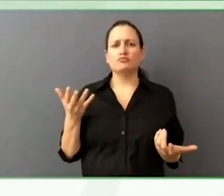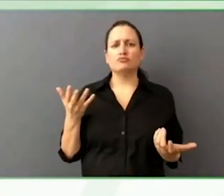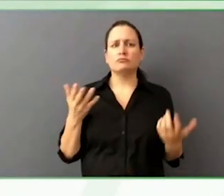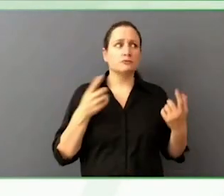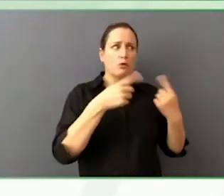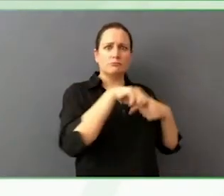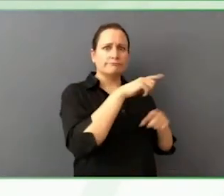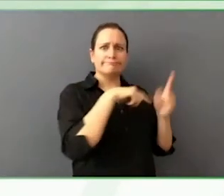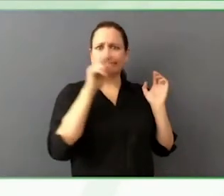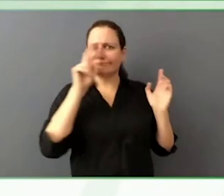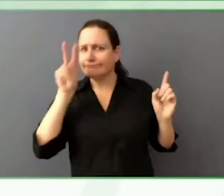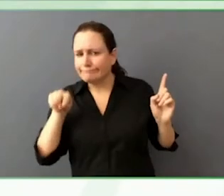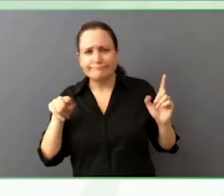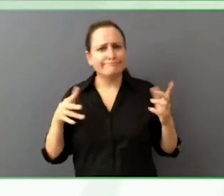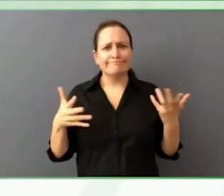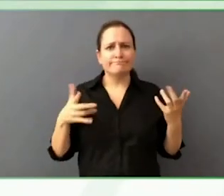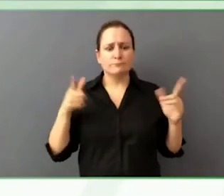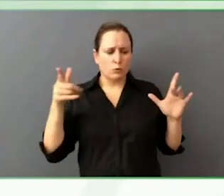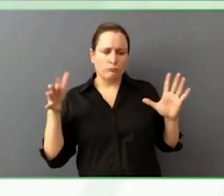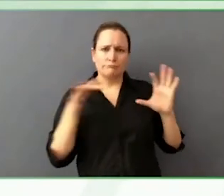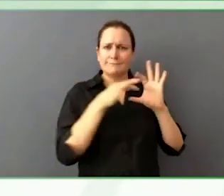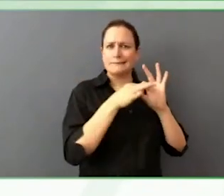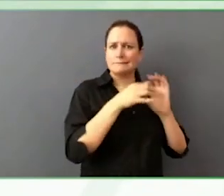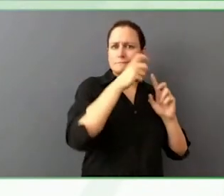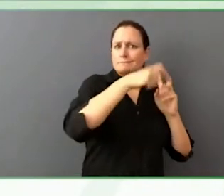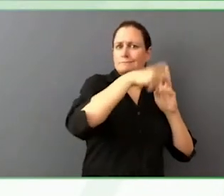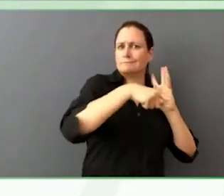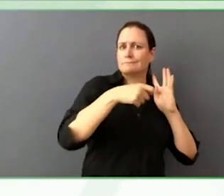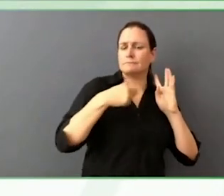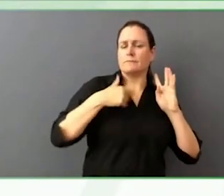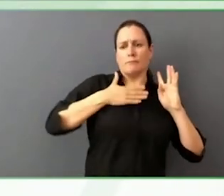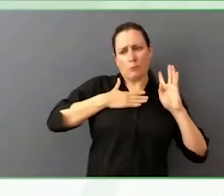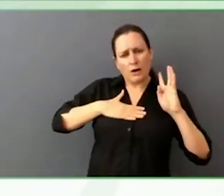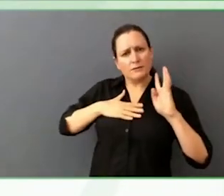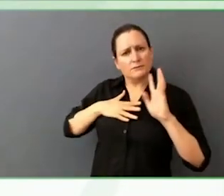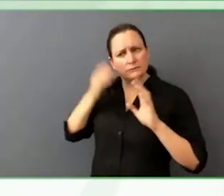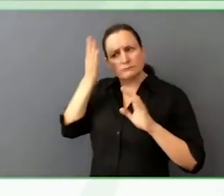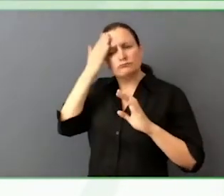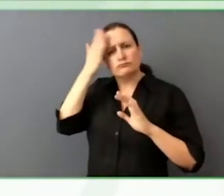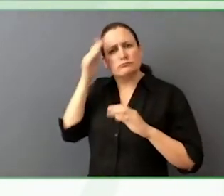It was exciting to see the piecemeal considerations evolve into a full-time role.